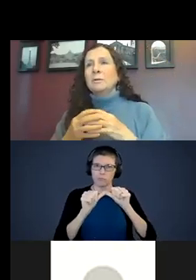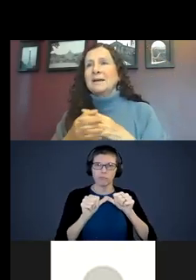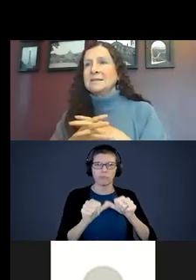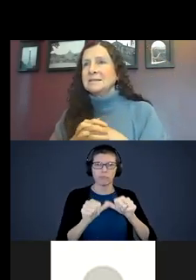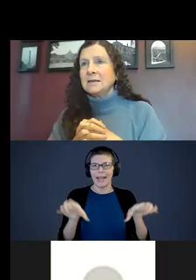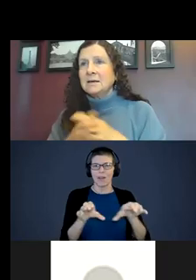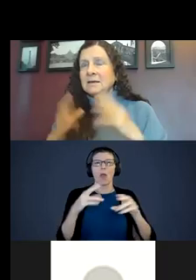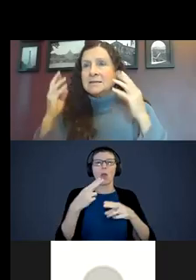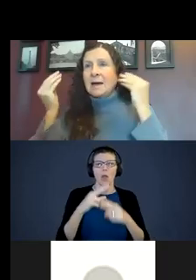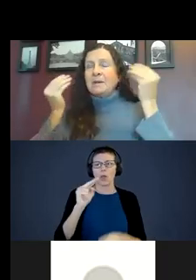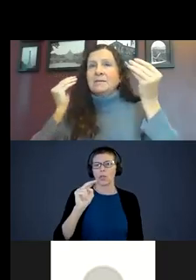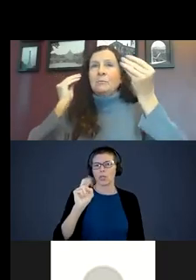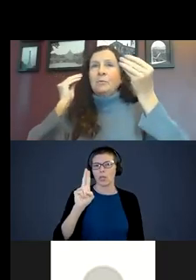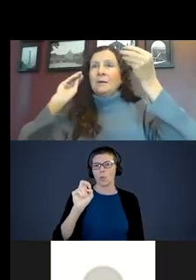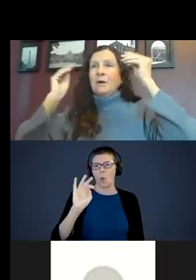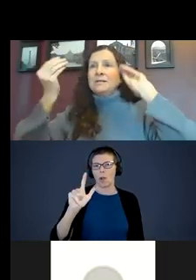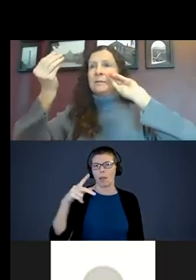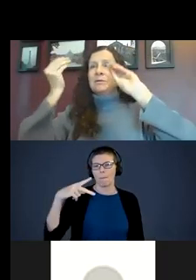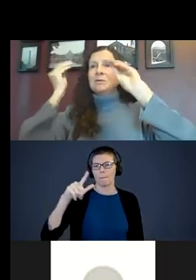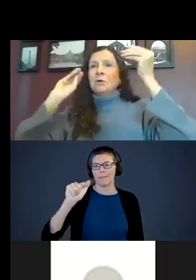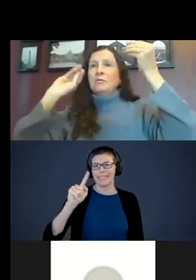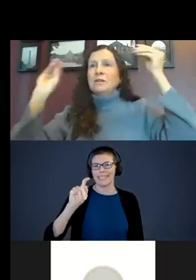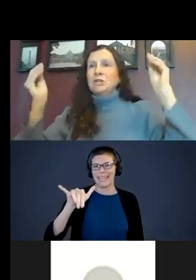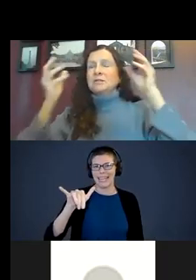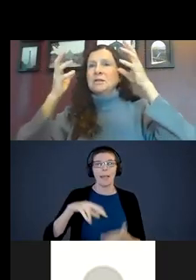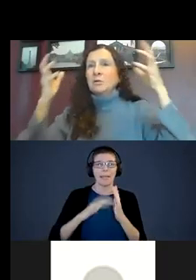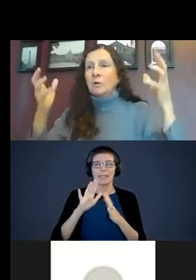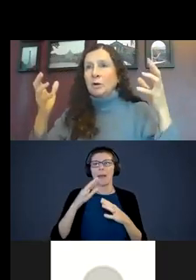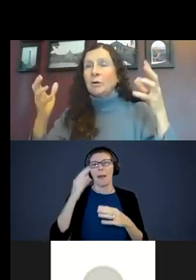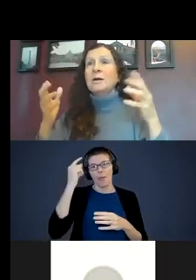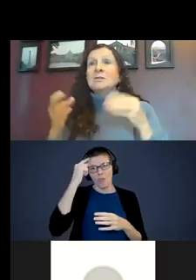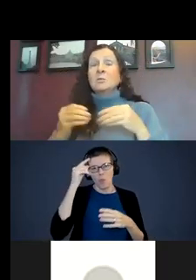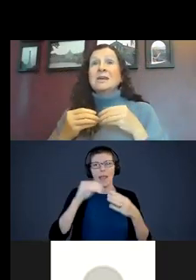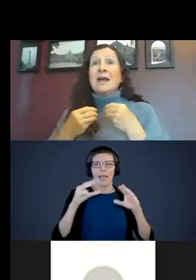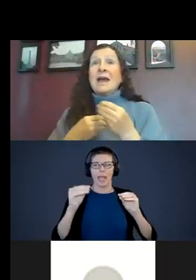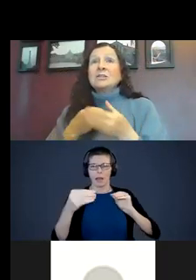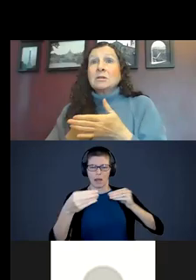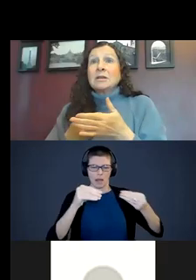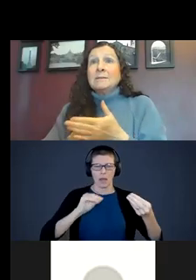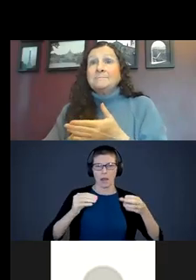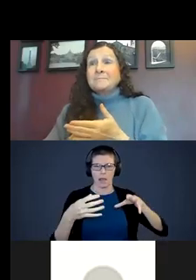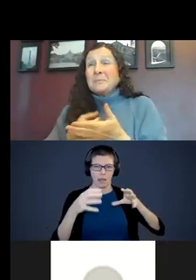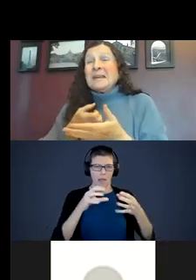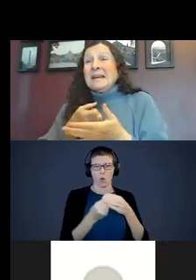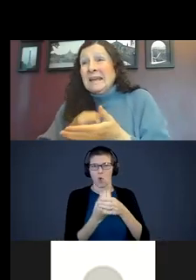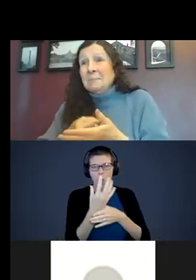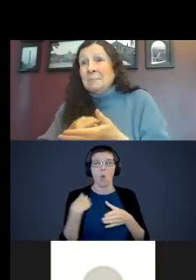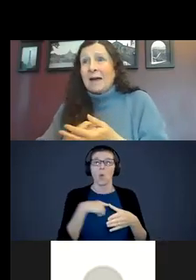plasticity is happening in that brain. That brain can move, adjust and grow. We can impact